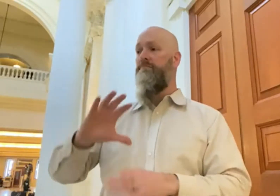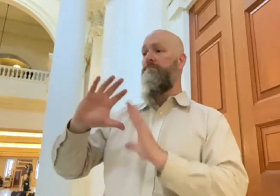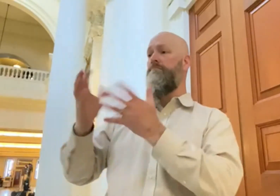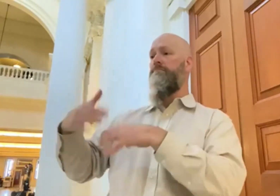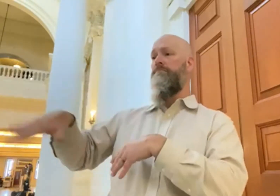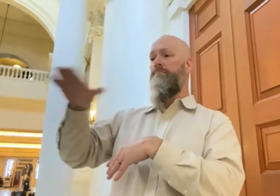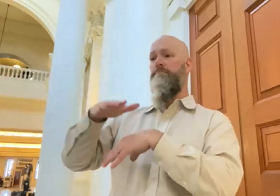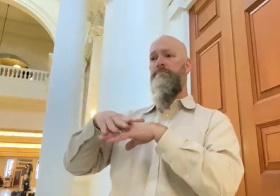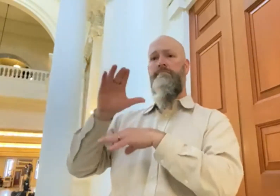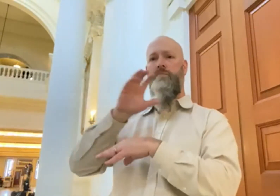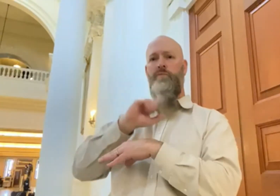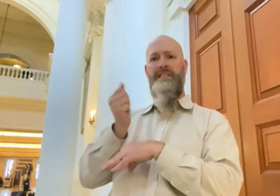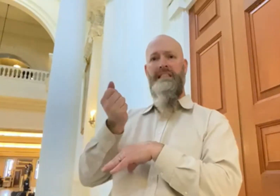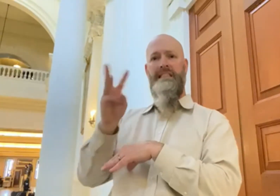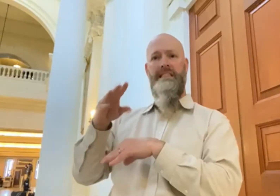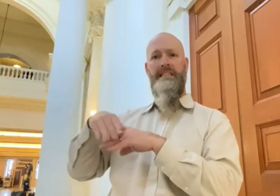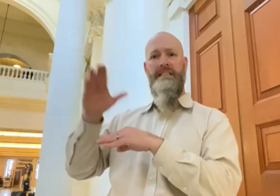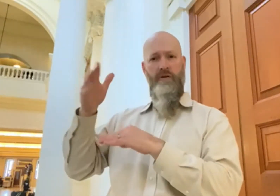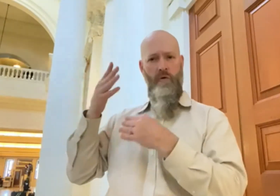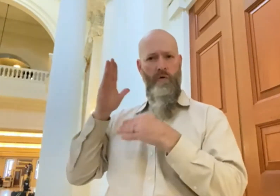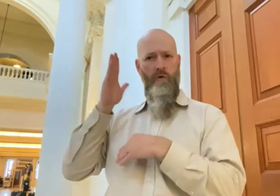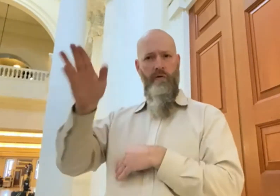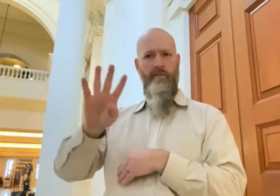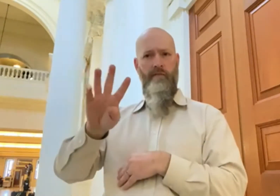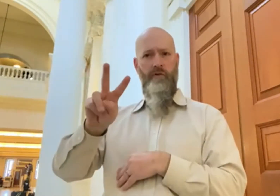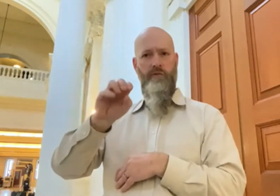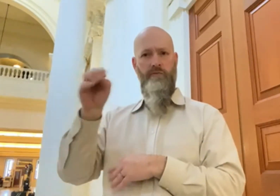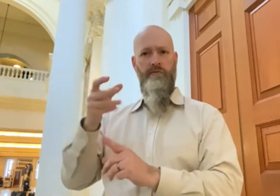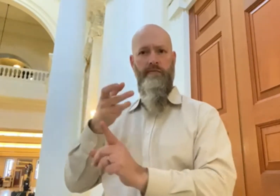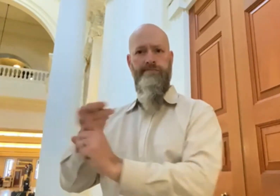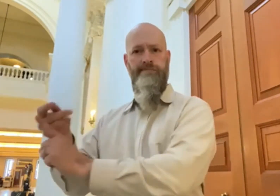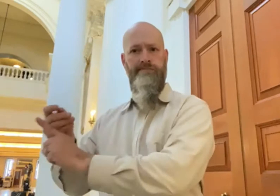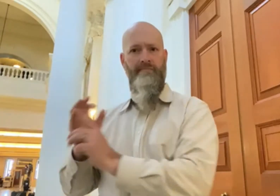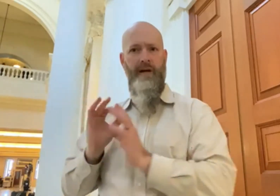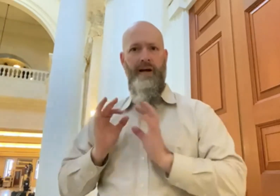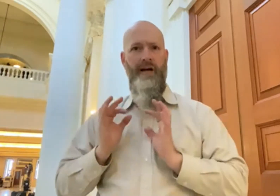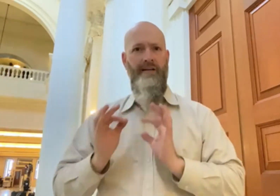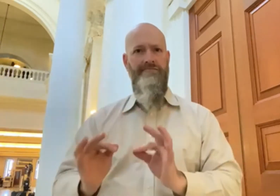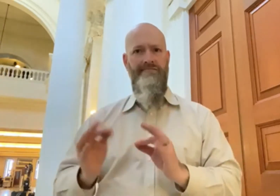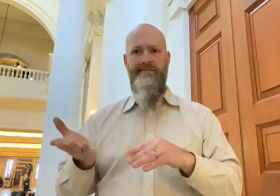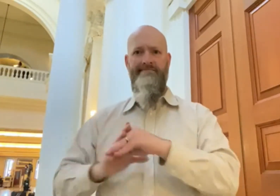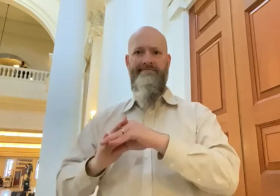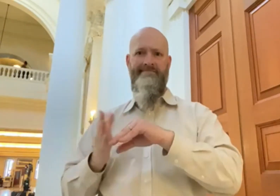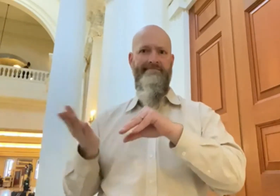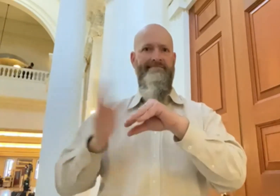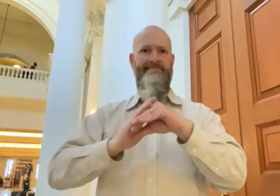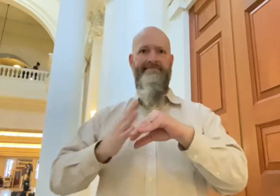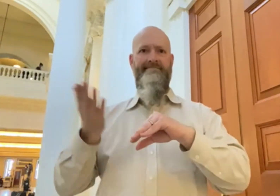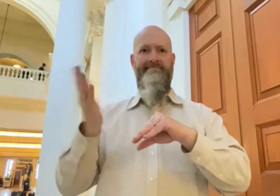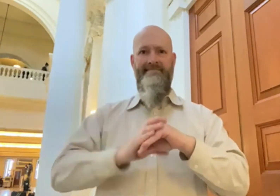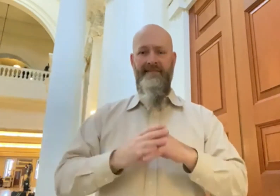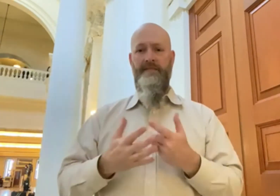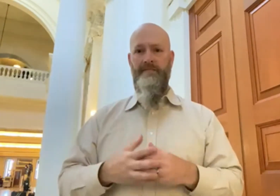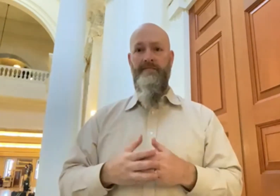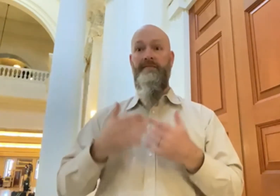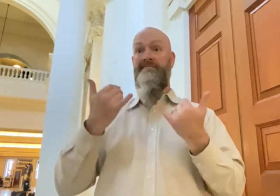along with over 42 percent of individuals at 18 and older who have also been vaccinated. Statistics also show a consistent rate of vaccination being administered across Maryland.